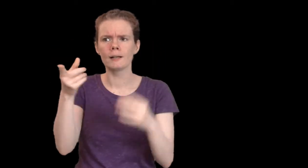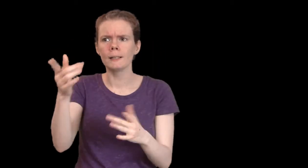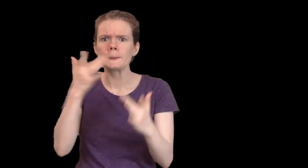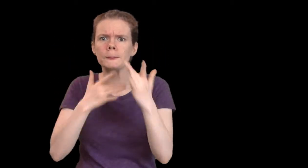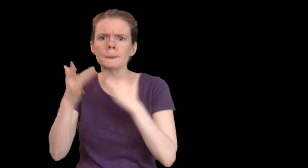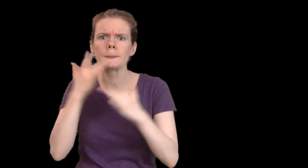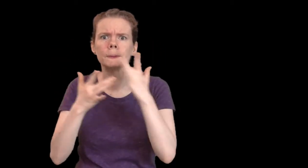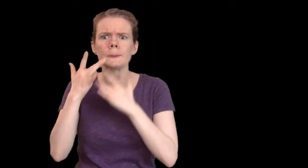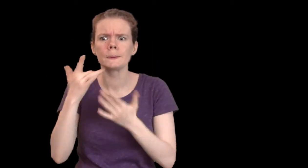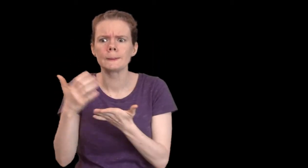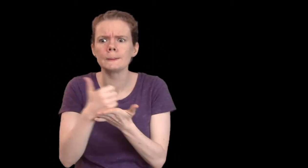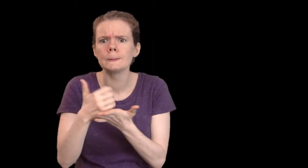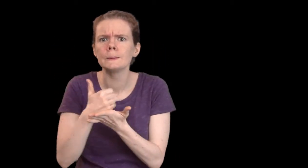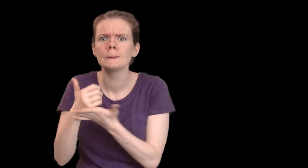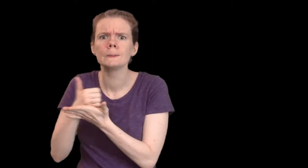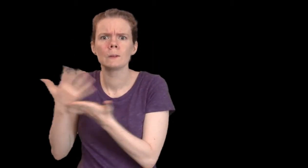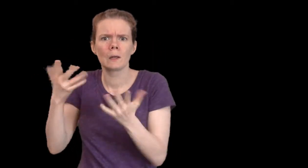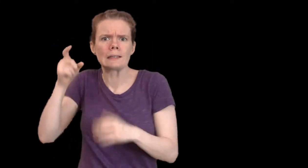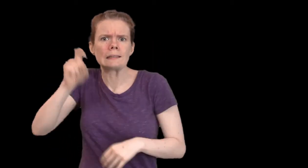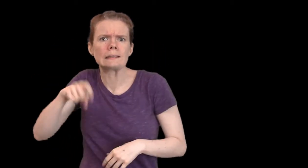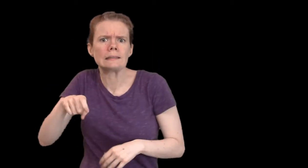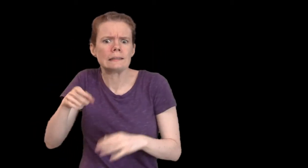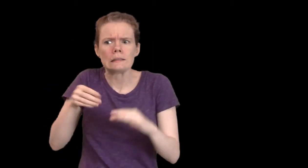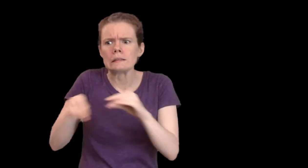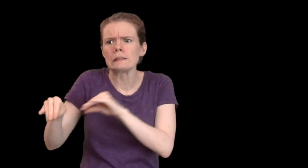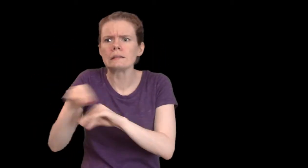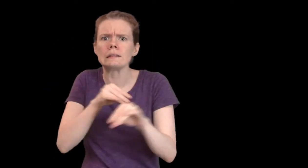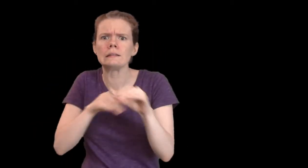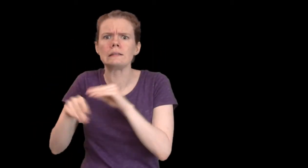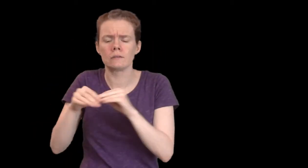The people there eke out a living, managing their scarce resources.